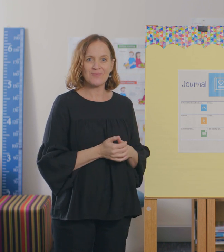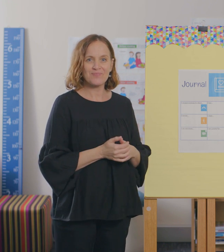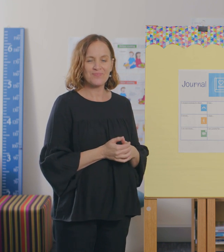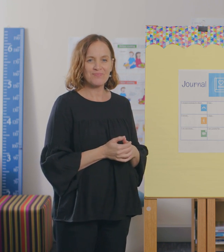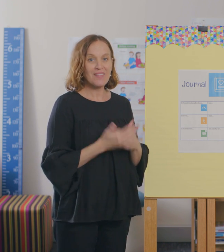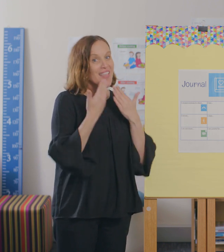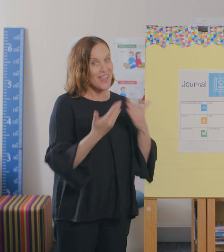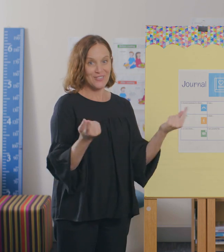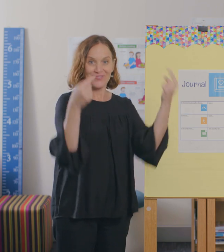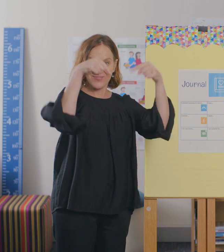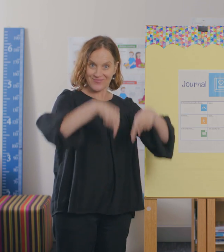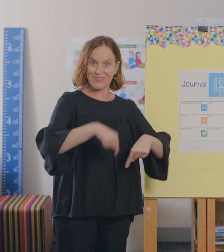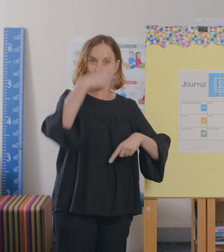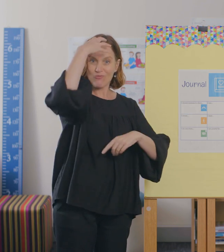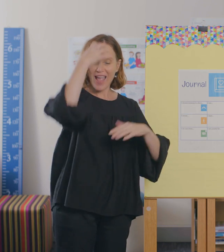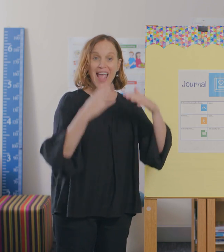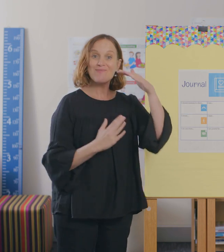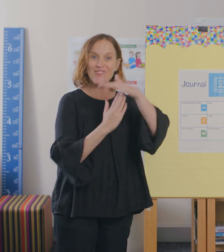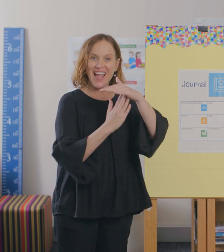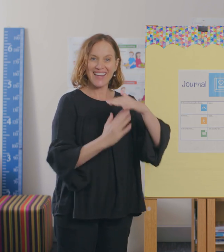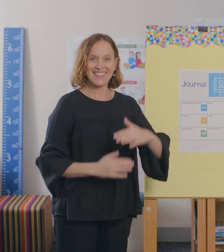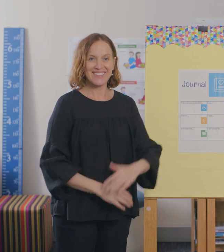Thanks for joining us for this brain break.